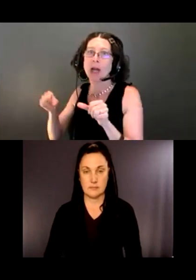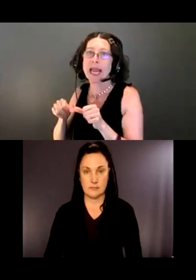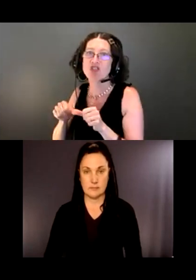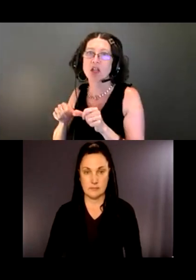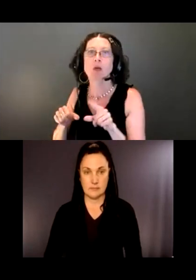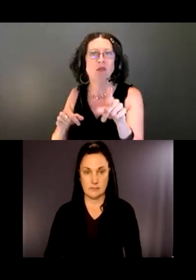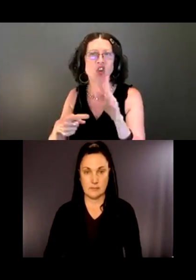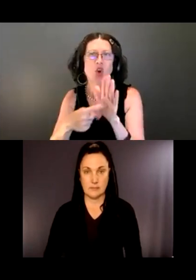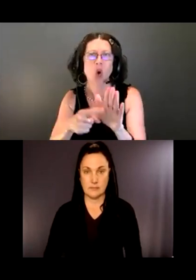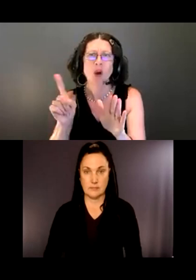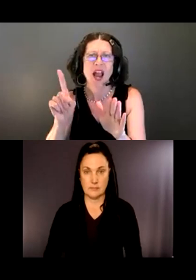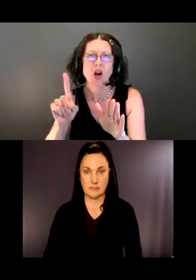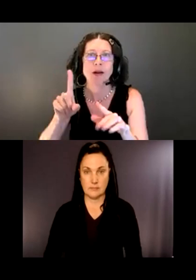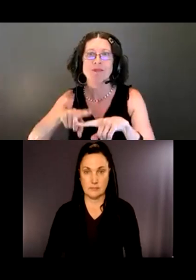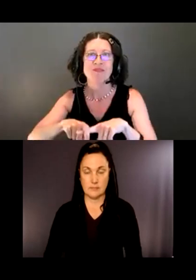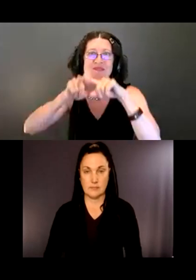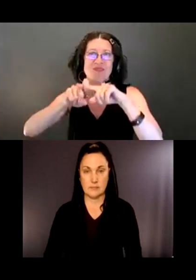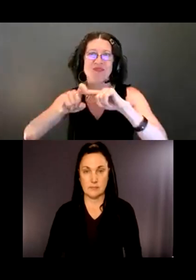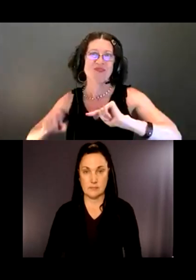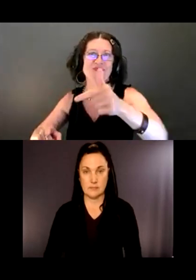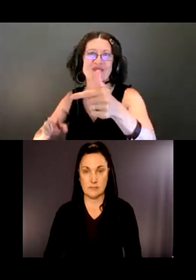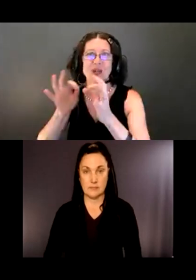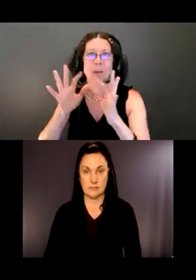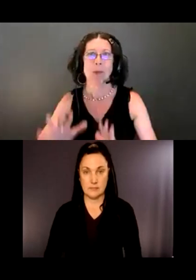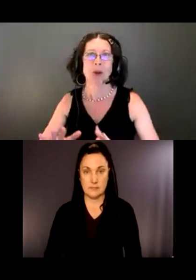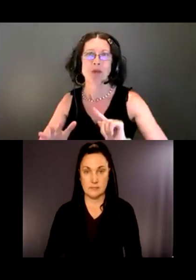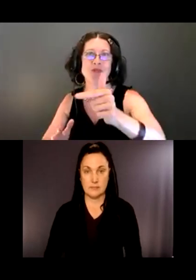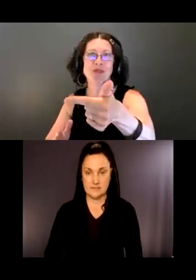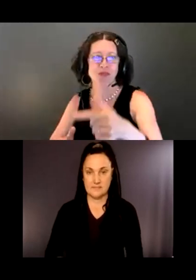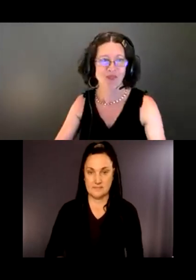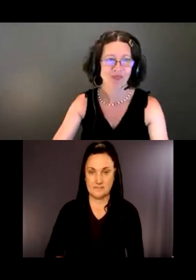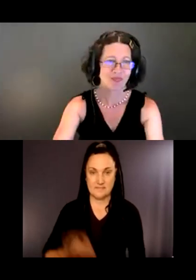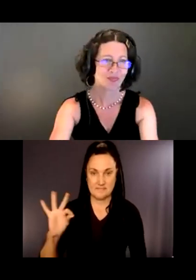In the background is a light gray dove color. That is private property.